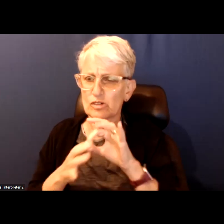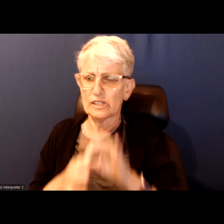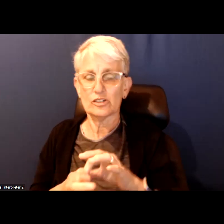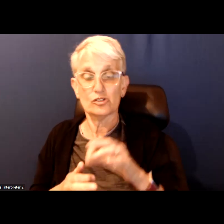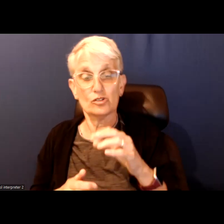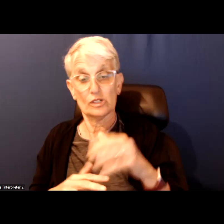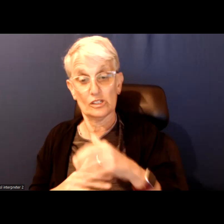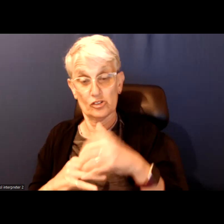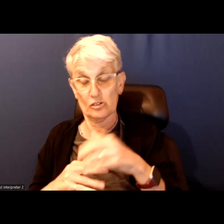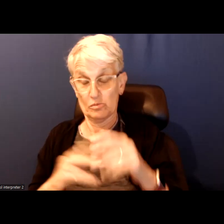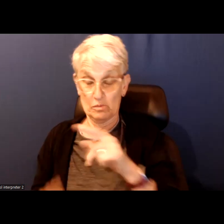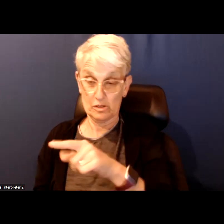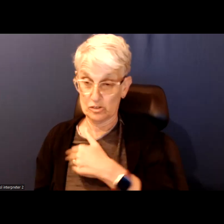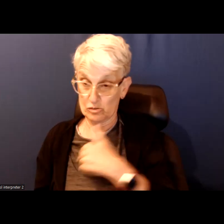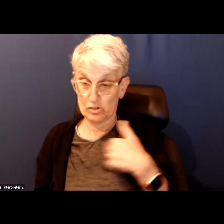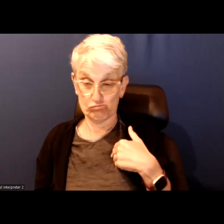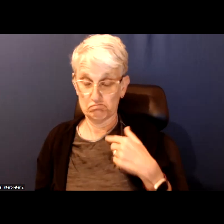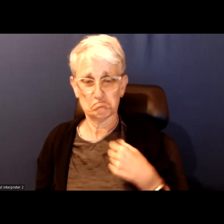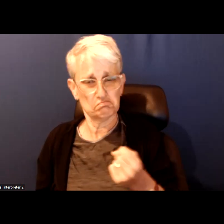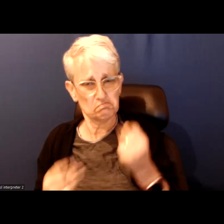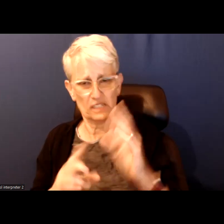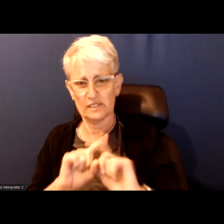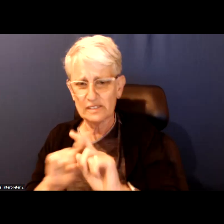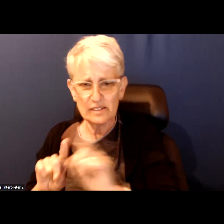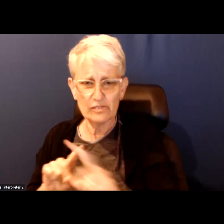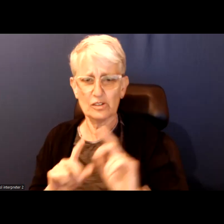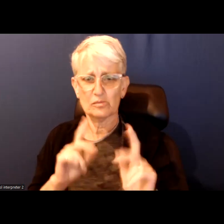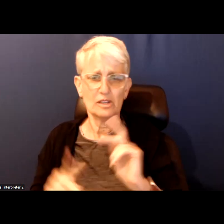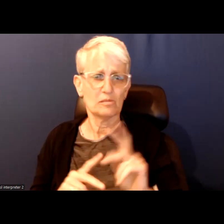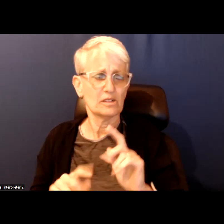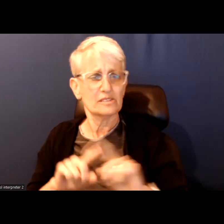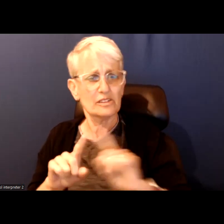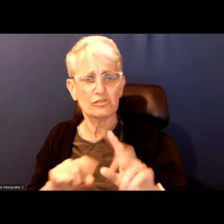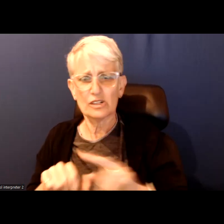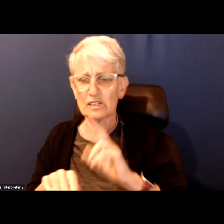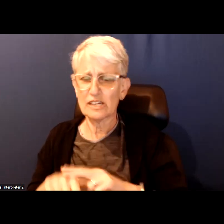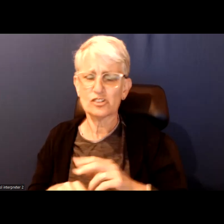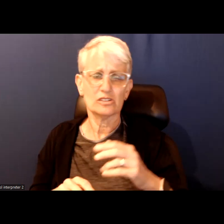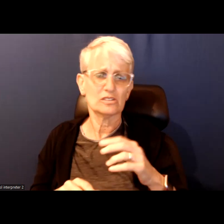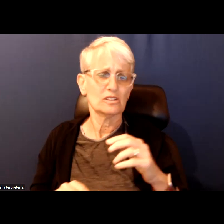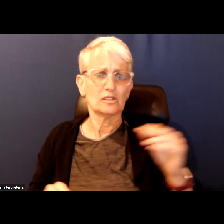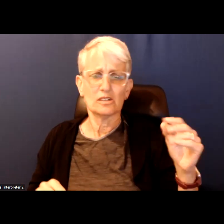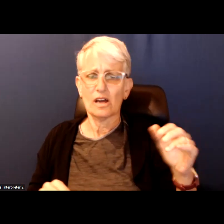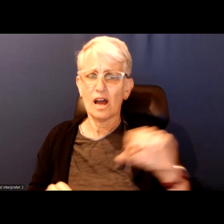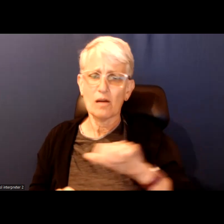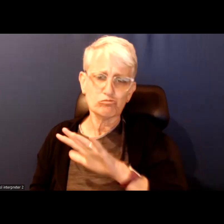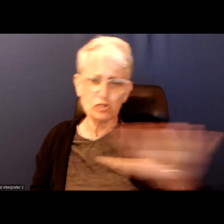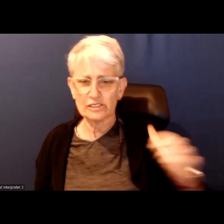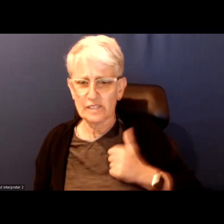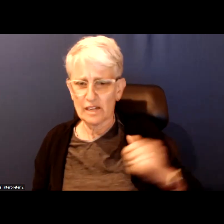I just feel like Toronto is a place where I can envision the most for my own future and the futures of some people I know. And I think that potential and possibility is really beautiful. I love it thank you so much. Potential is such a great segue into the next part of the evening. Now we are going to ask questions of each of our four guest speakers. We will give them an opportunity to each of the questions that we are asking. The first question that we are going to start with and we will turn to Heather first on